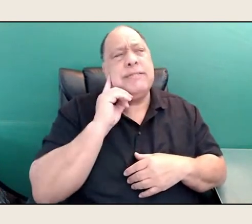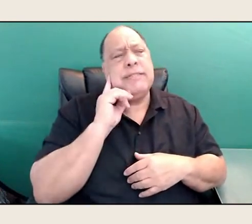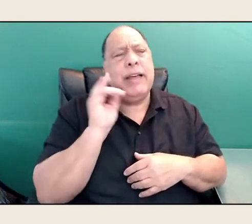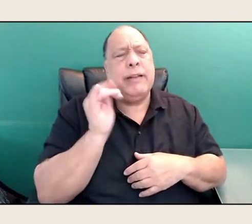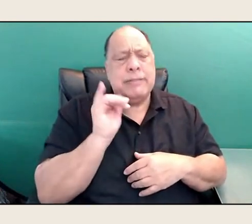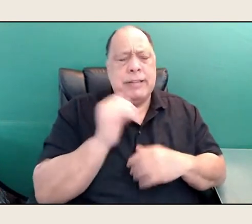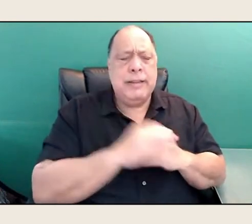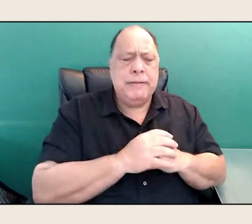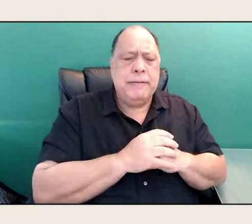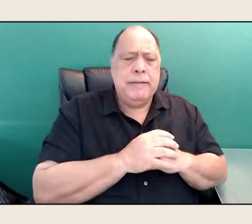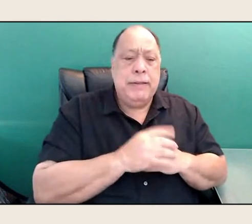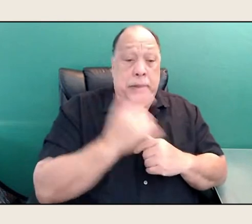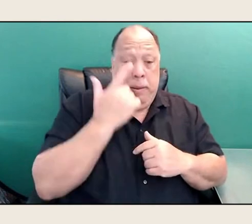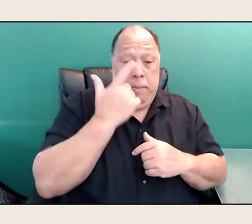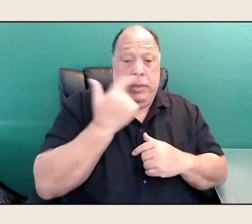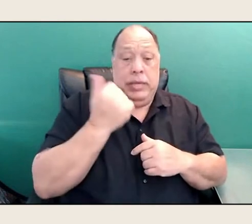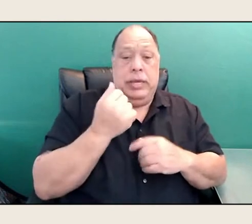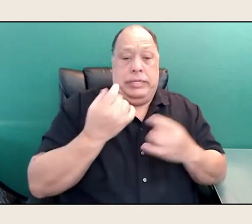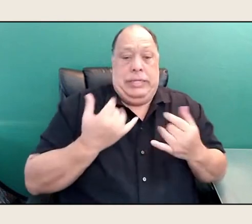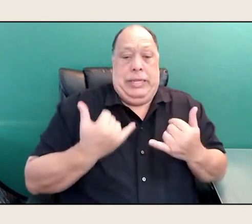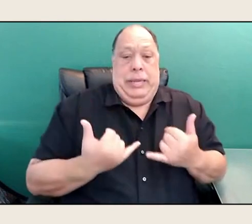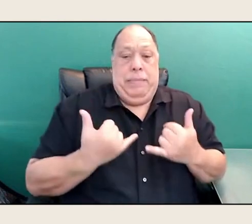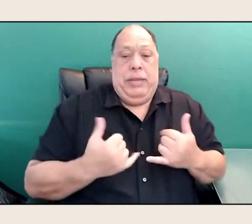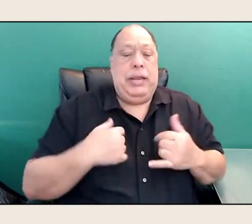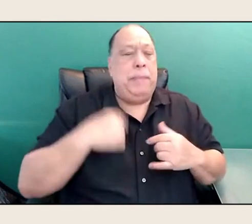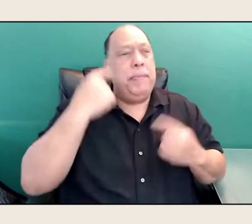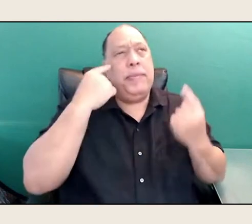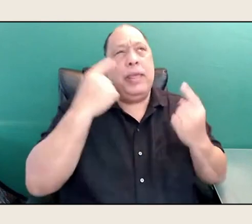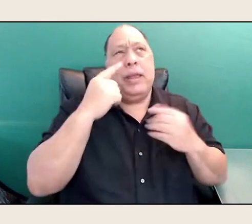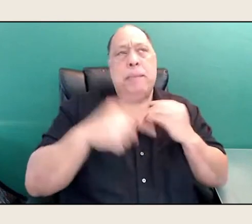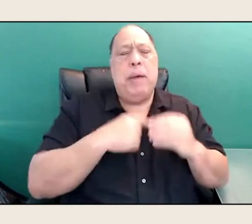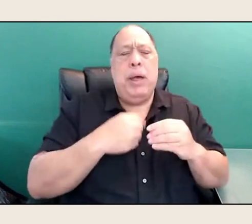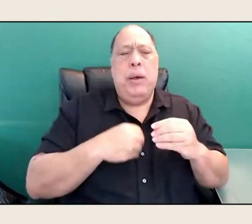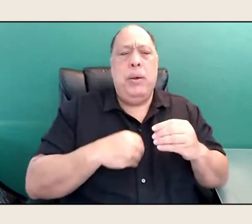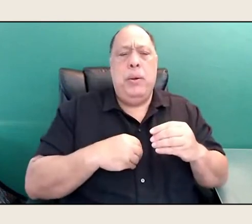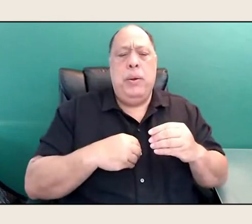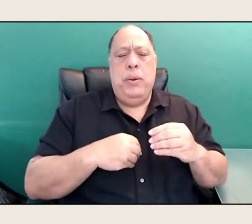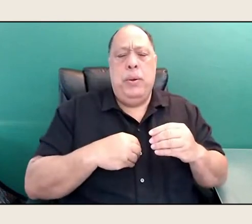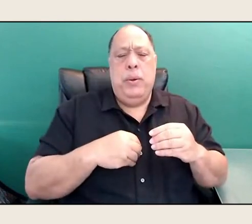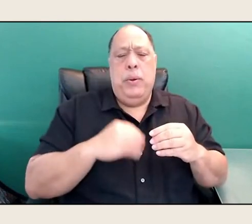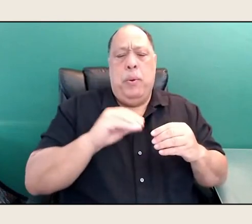because immediately I'm thinking about poetry and public art, and the first thing I think of